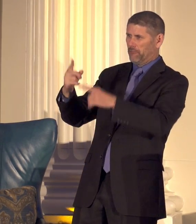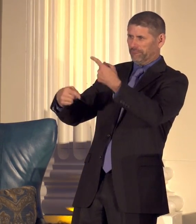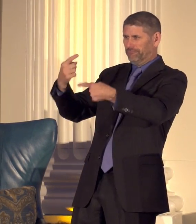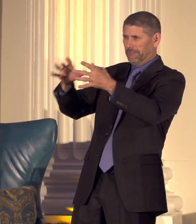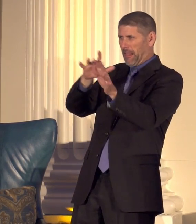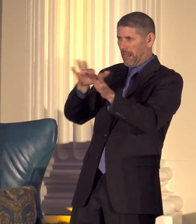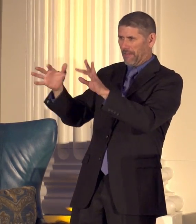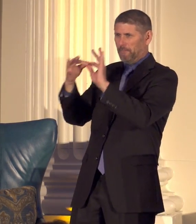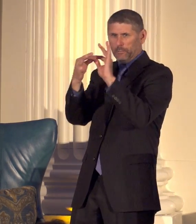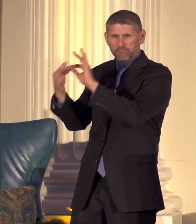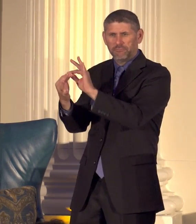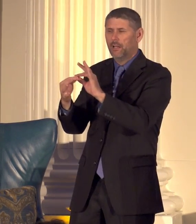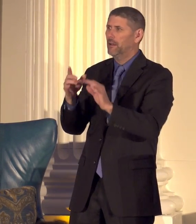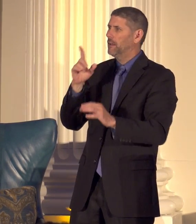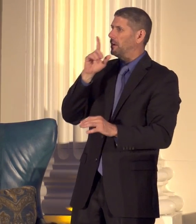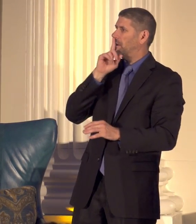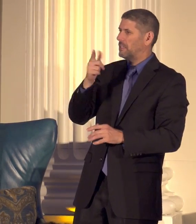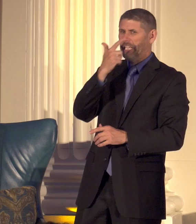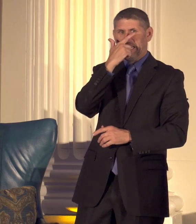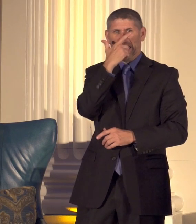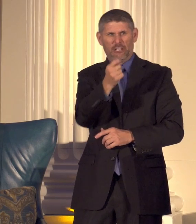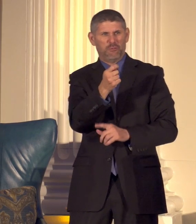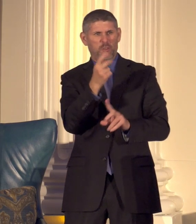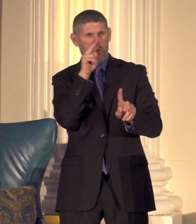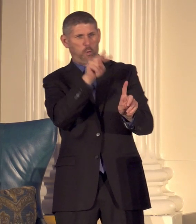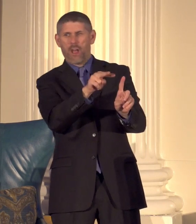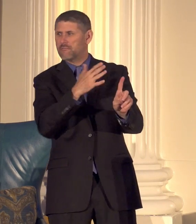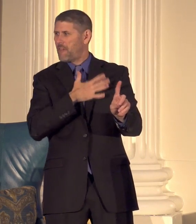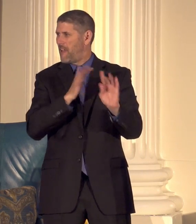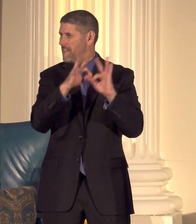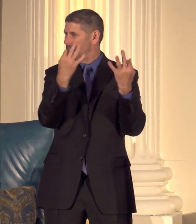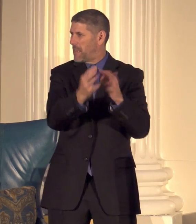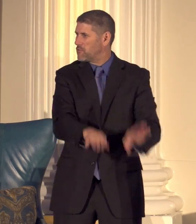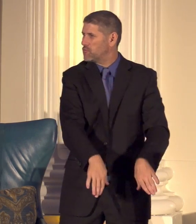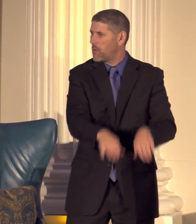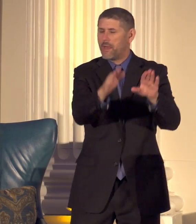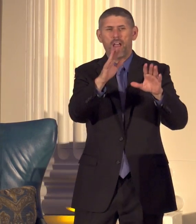interesting home to grow up in hard-working great people salt of the